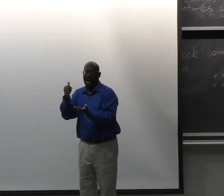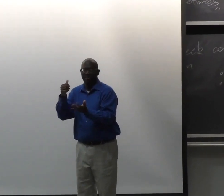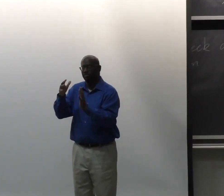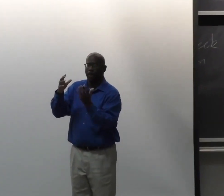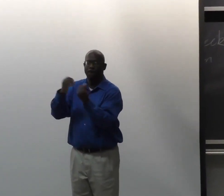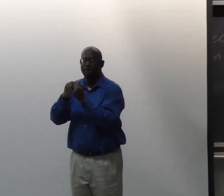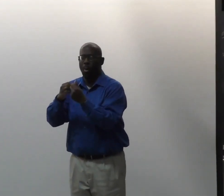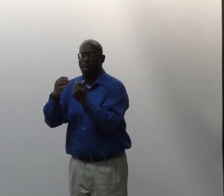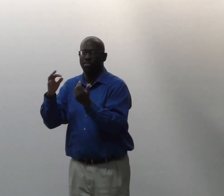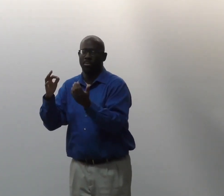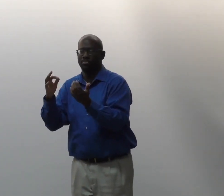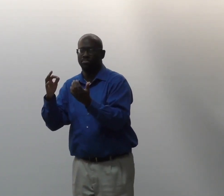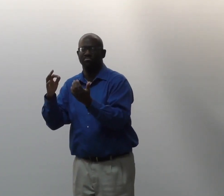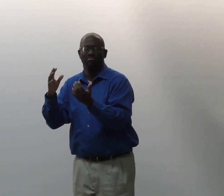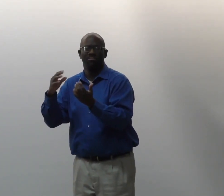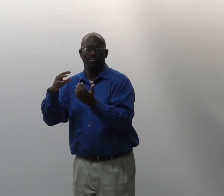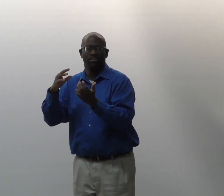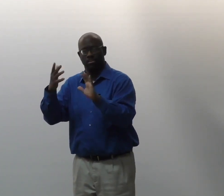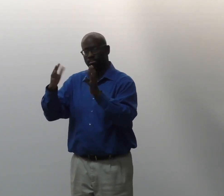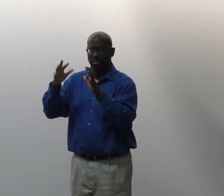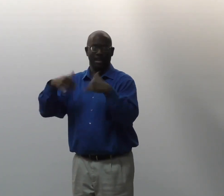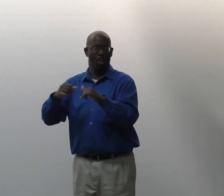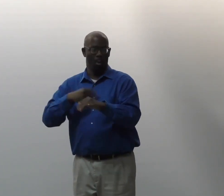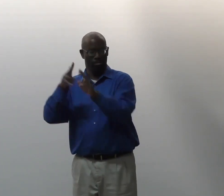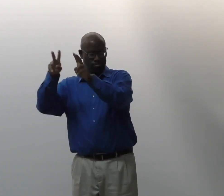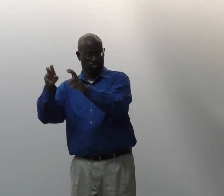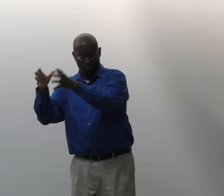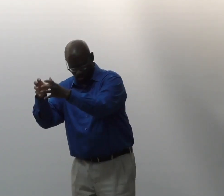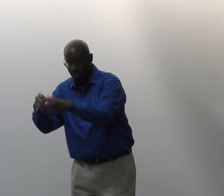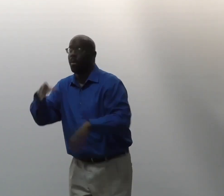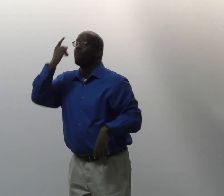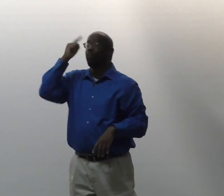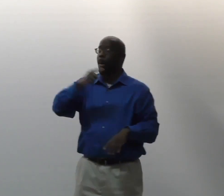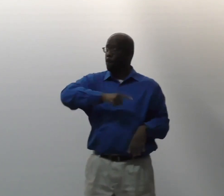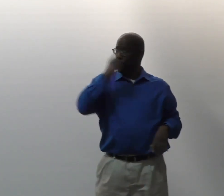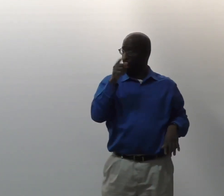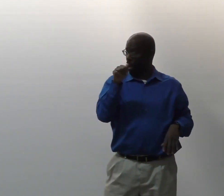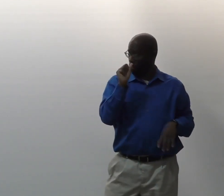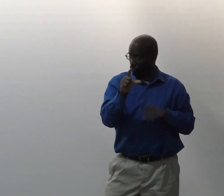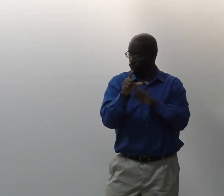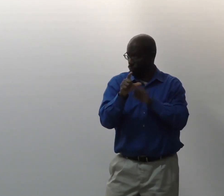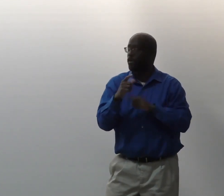It's not necessarily called white ASL. But it's still pretty white. Now, for Black.